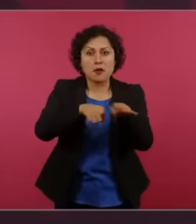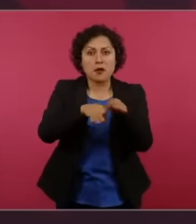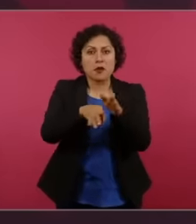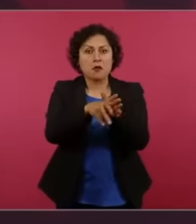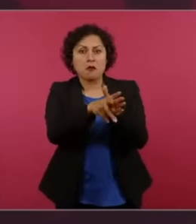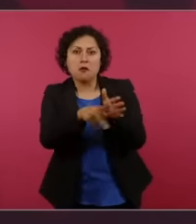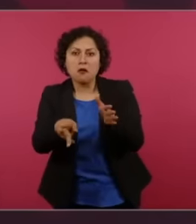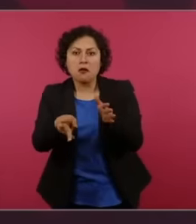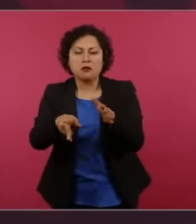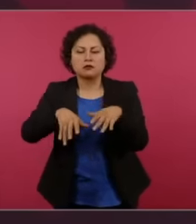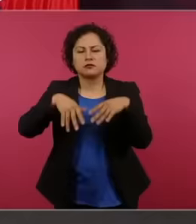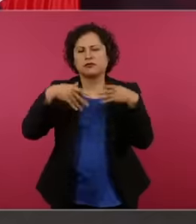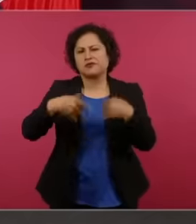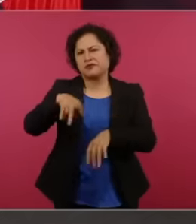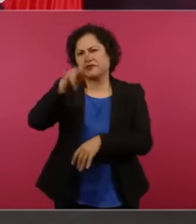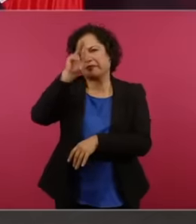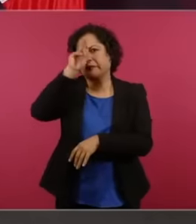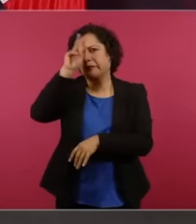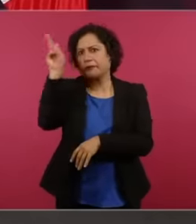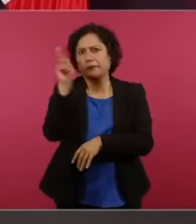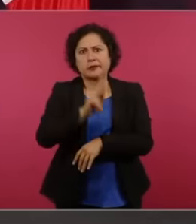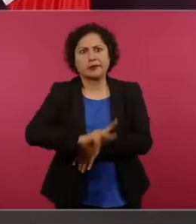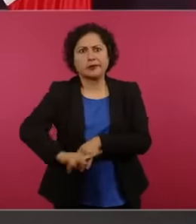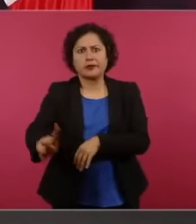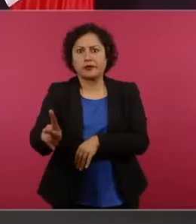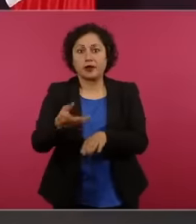Madero, the